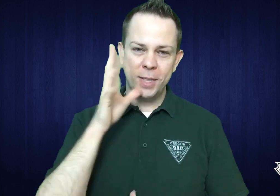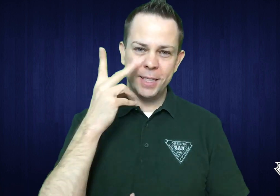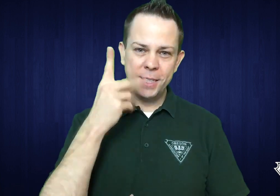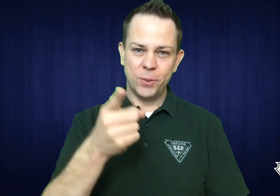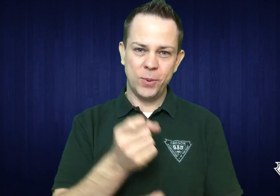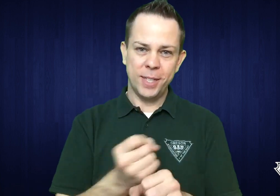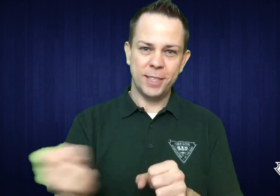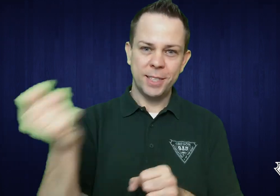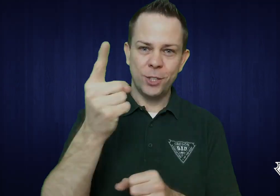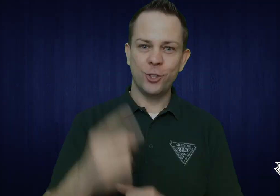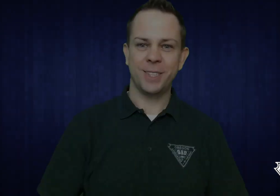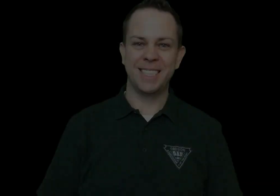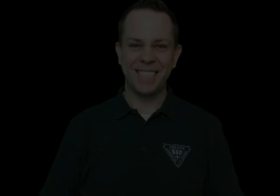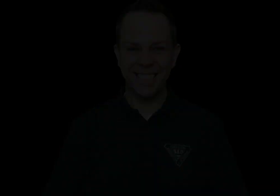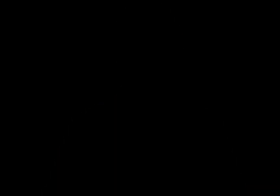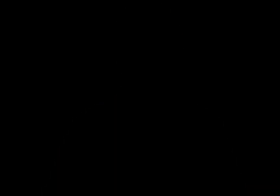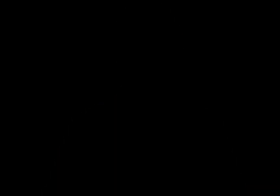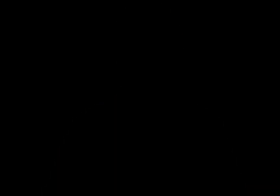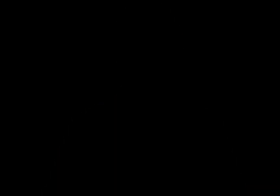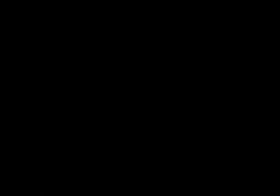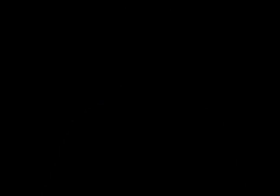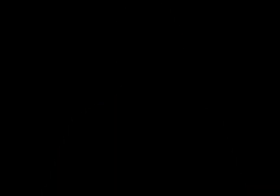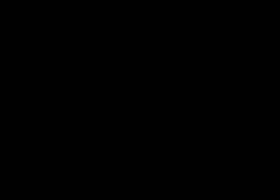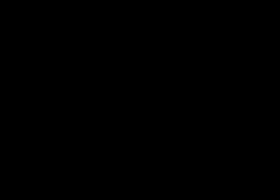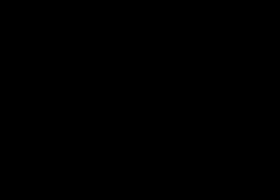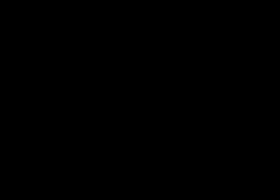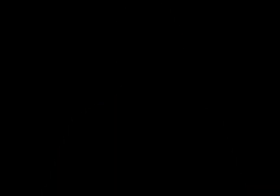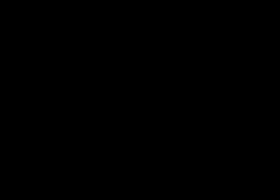We'll see you next year!